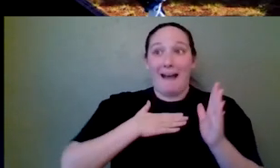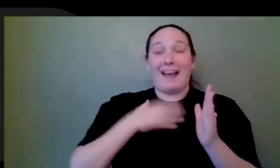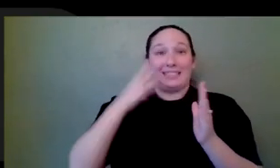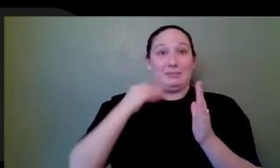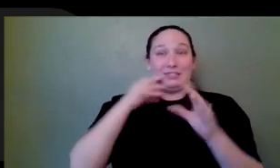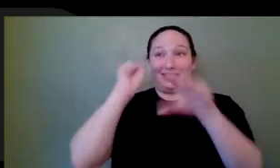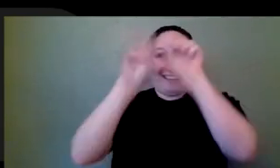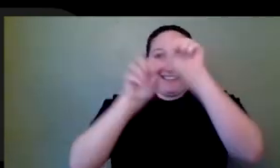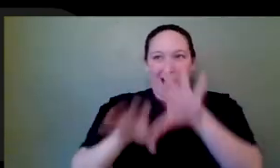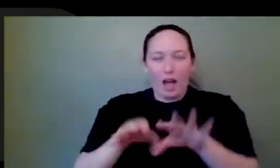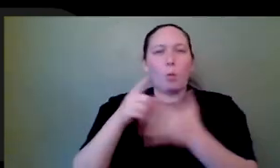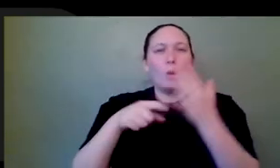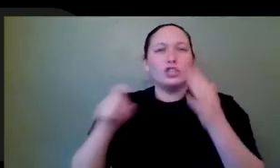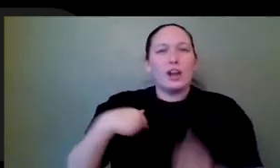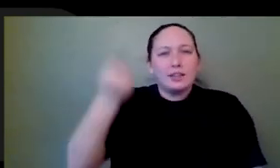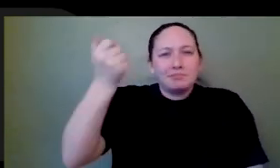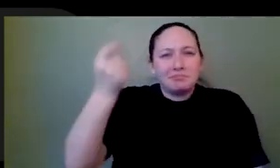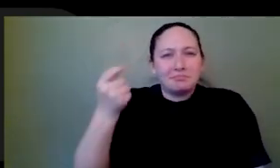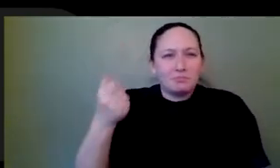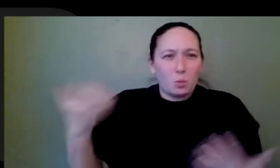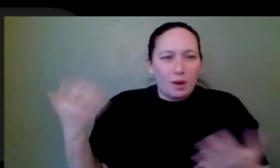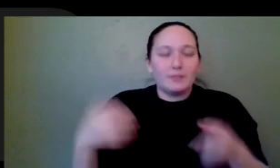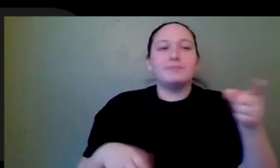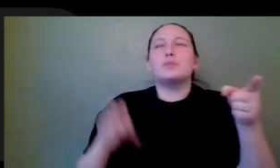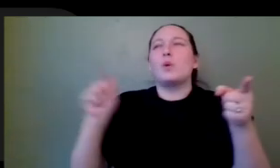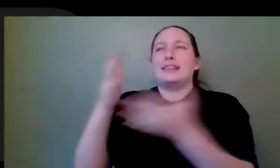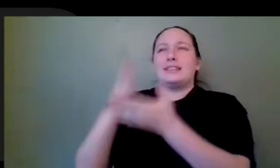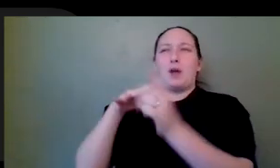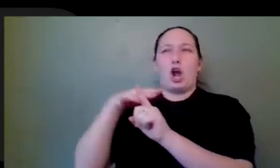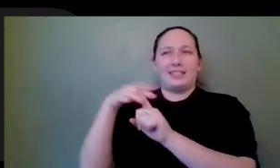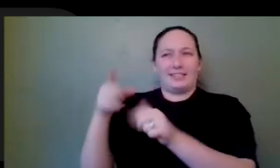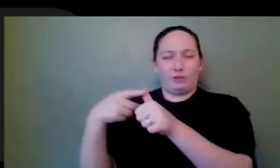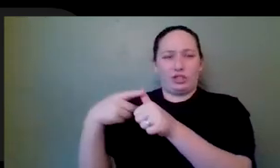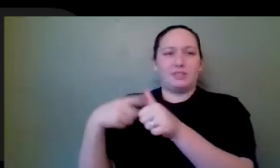So to give myself some context so that I can give you a great answer, I would know the company that